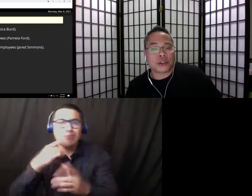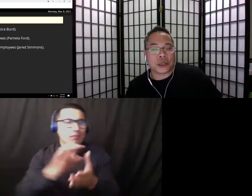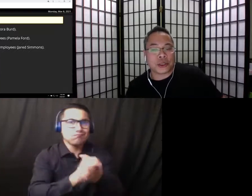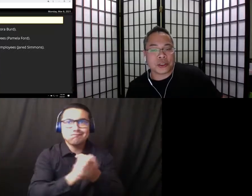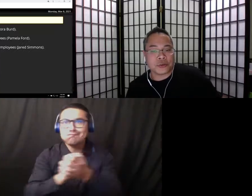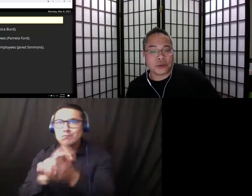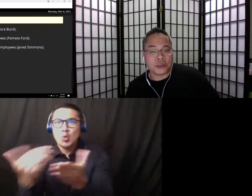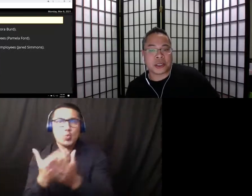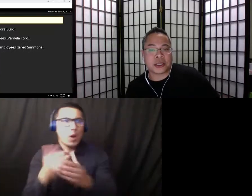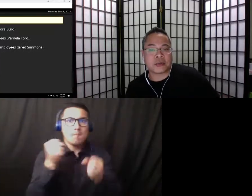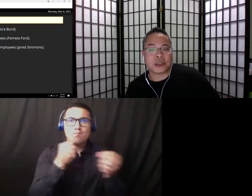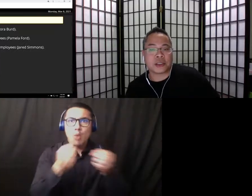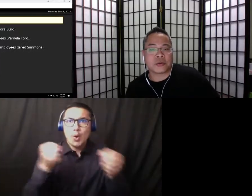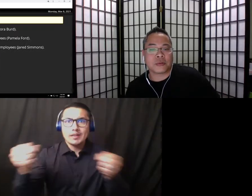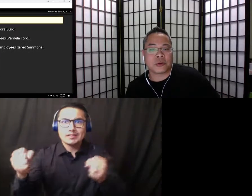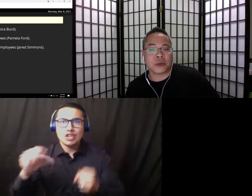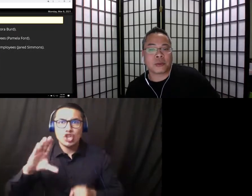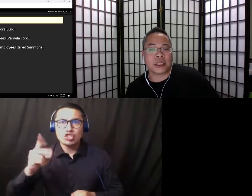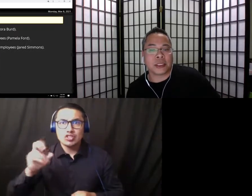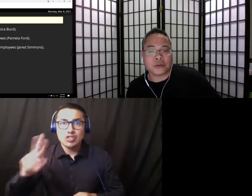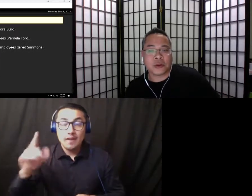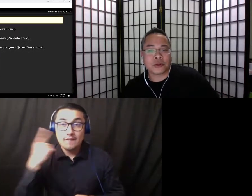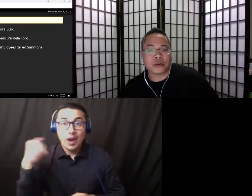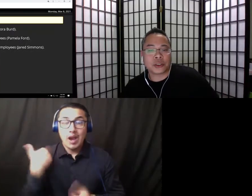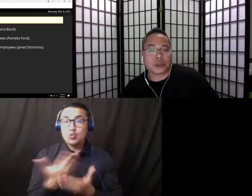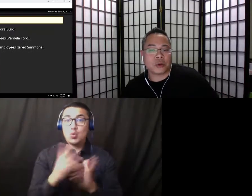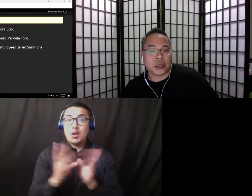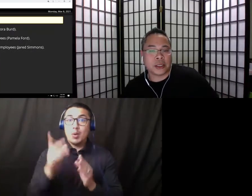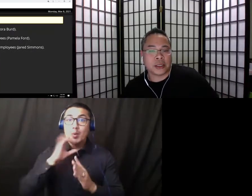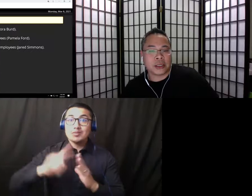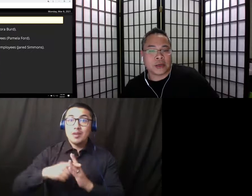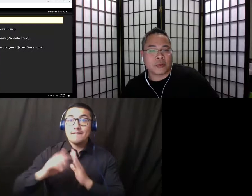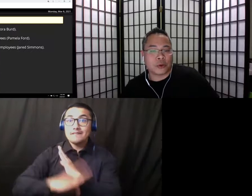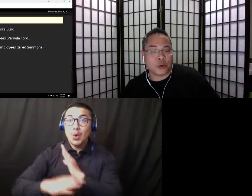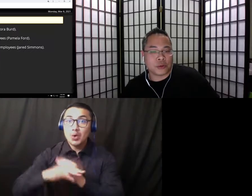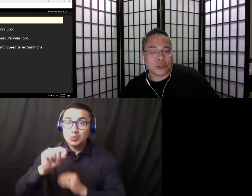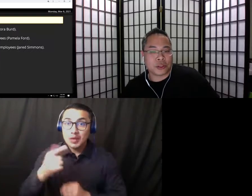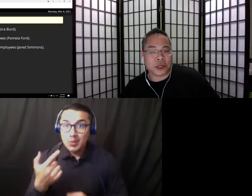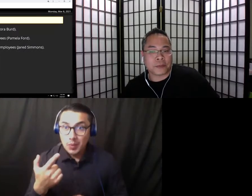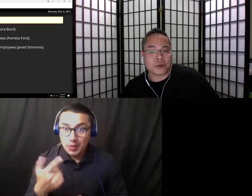chairs to the standing committees that will begin in fall 2021. For the Equivalency Chair